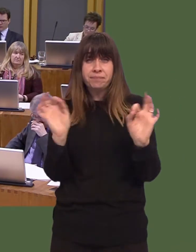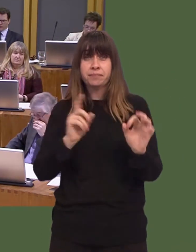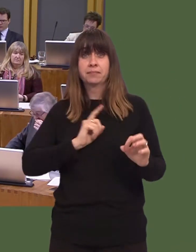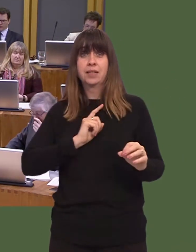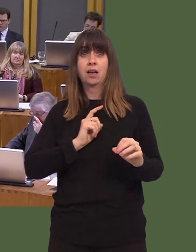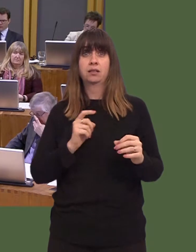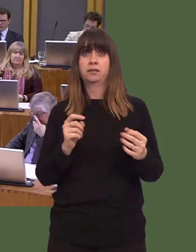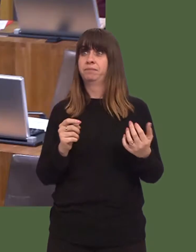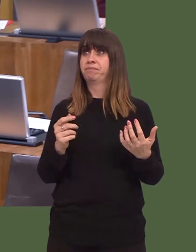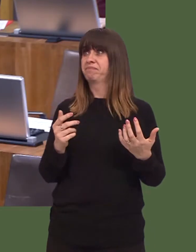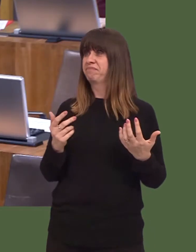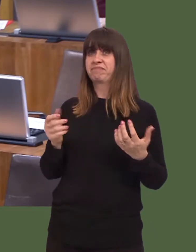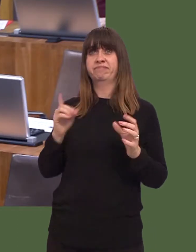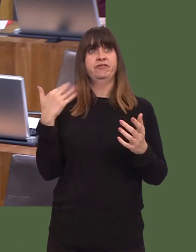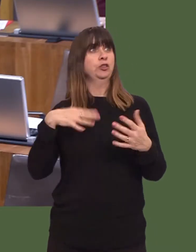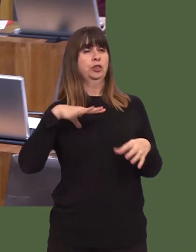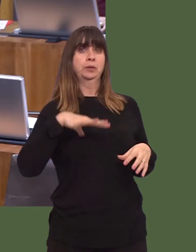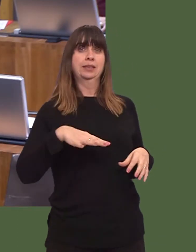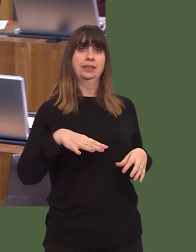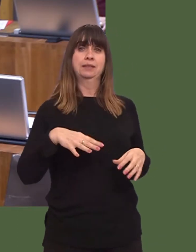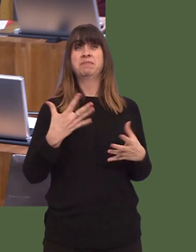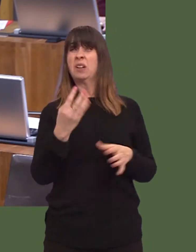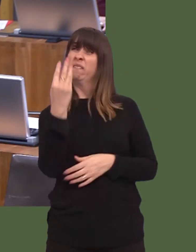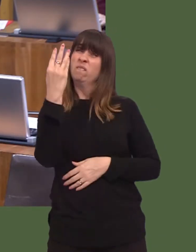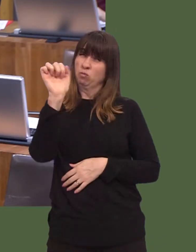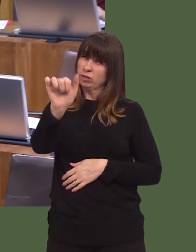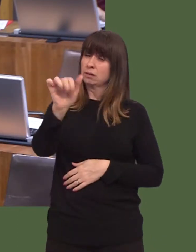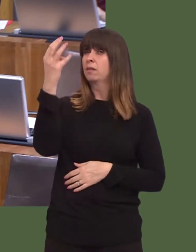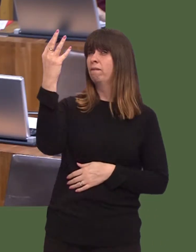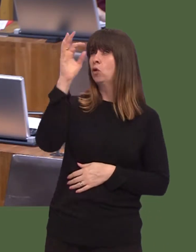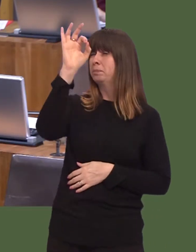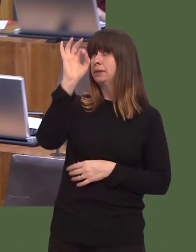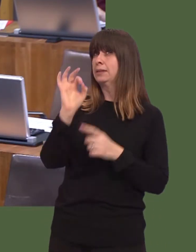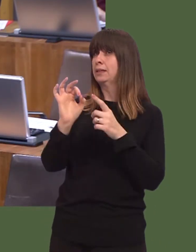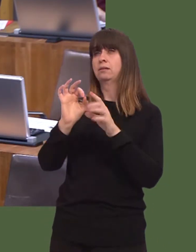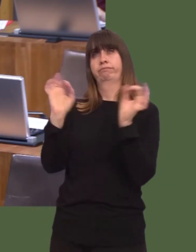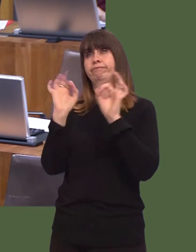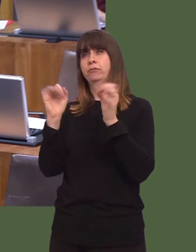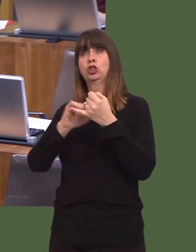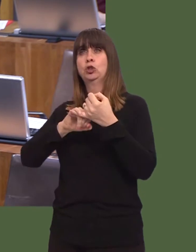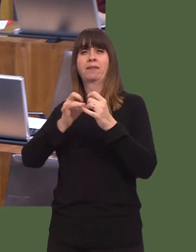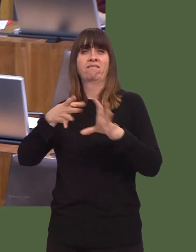Itís right to point out, of course, the roughly 4 per cent of people who wouldnít be part of superfast Cymruóthey are in particularly remote areas.